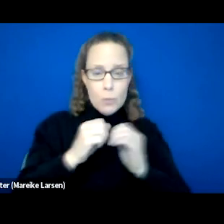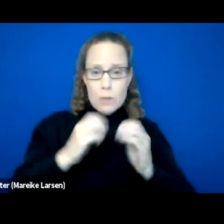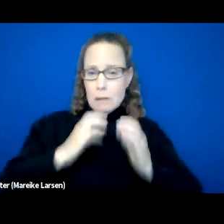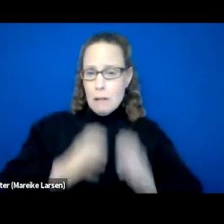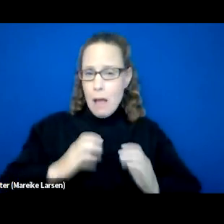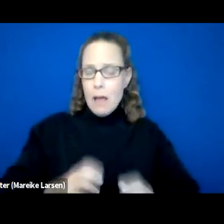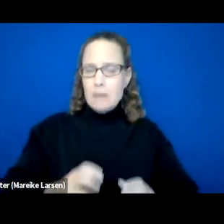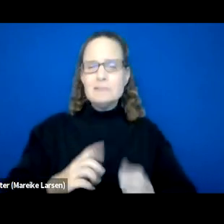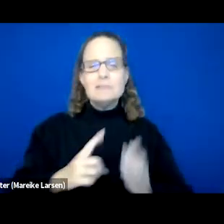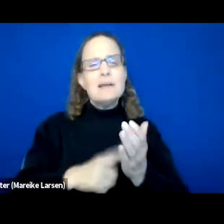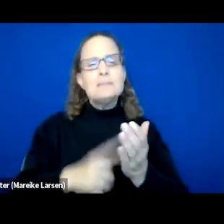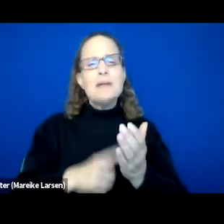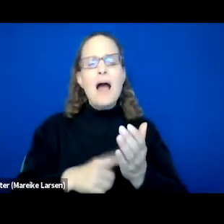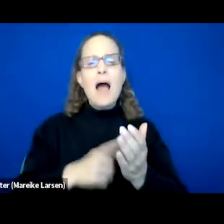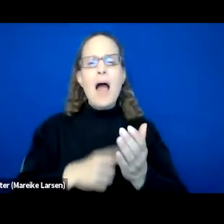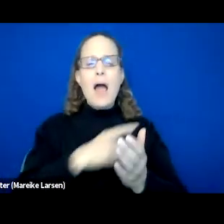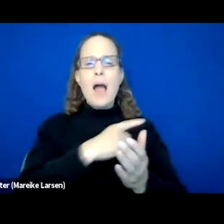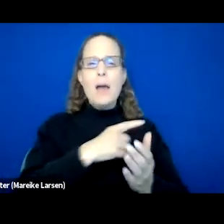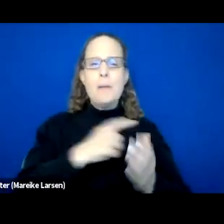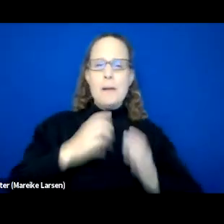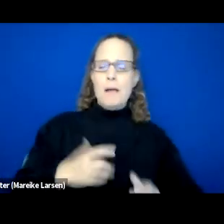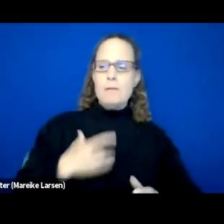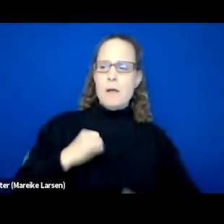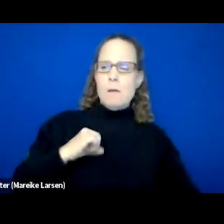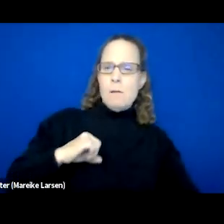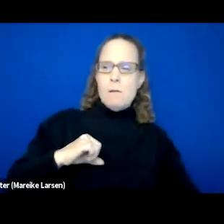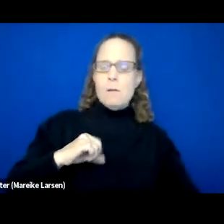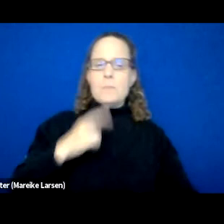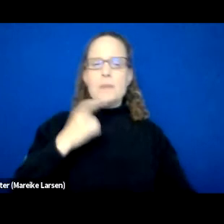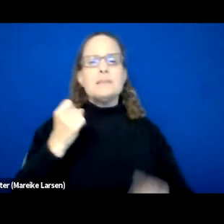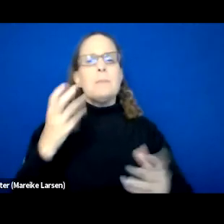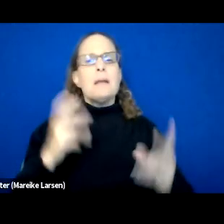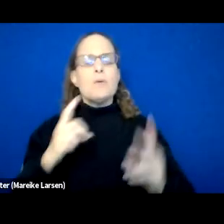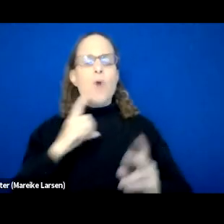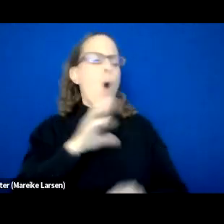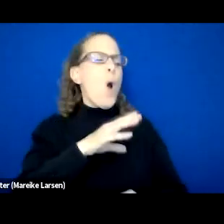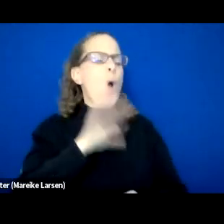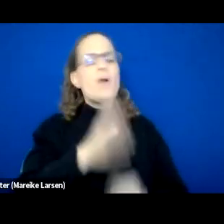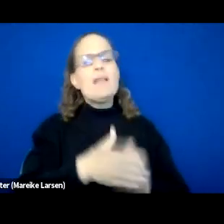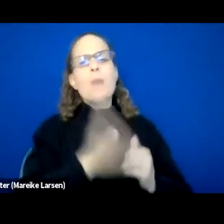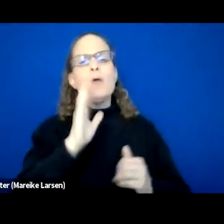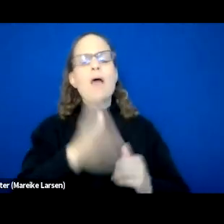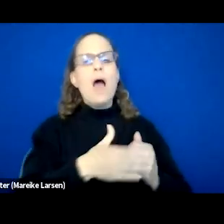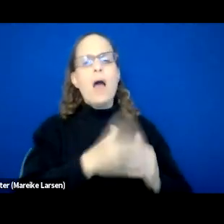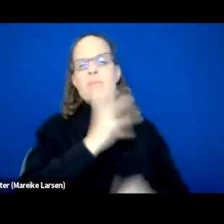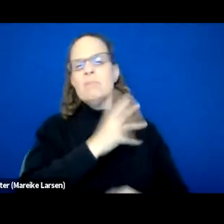as if they have this guard up because so many people have told them, "Oh, we'll help you, we'll help you." And nobody has done anything.